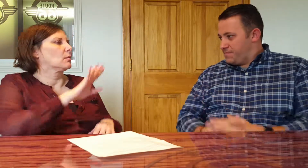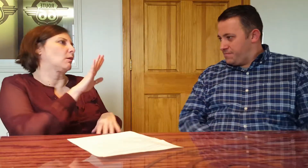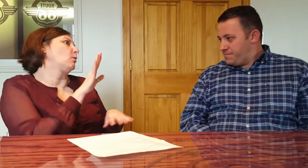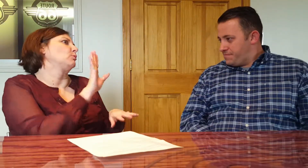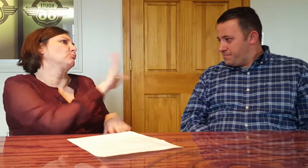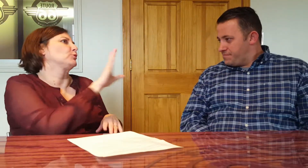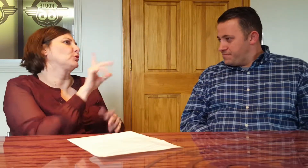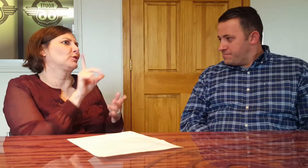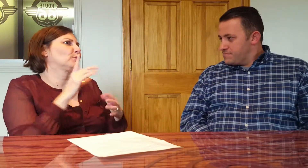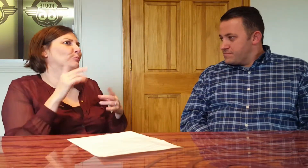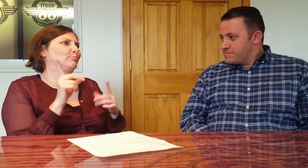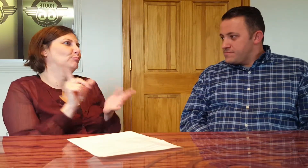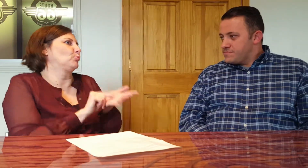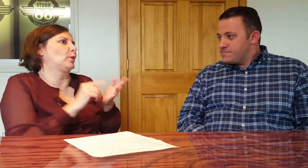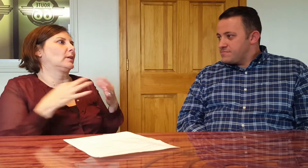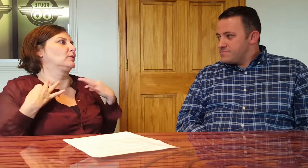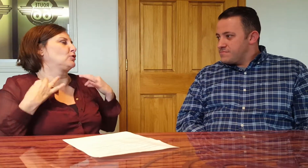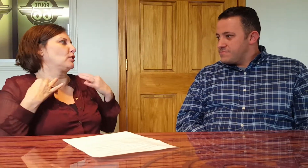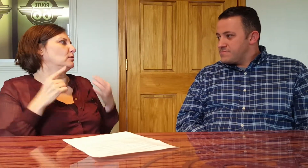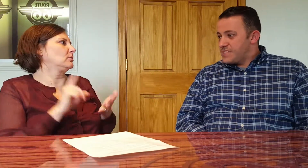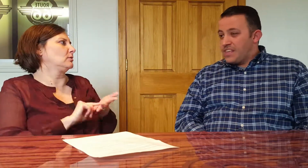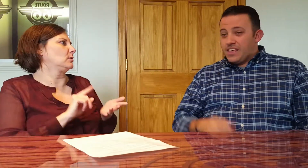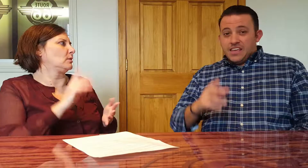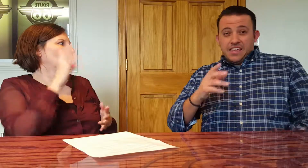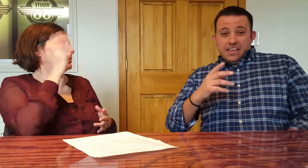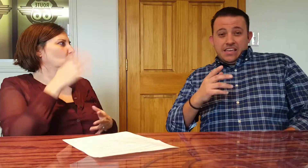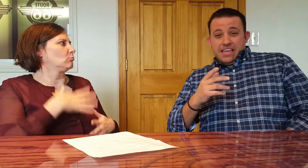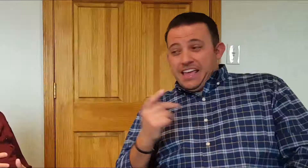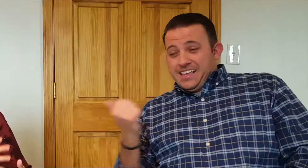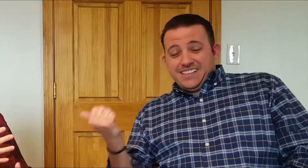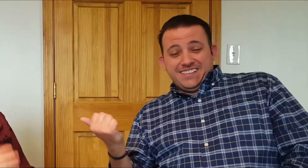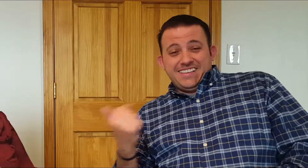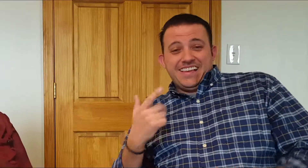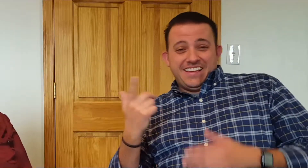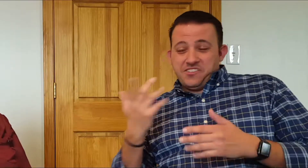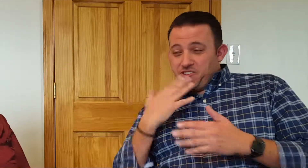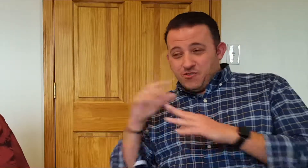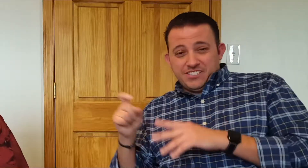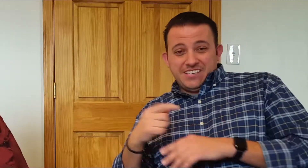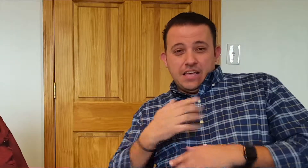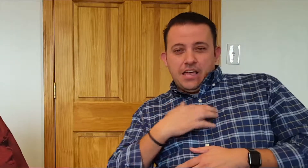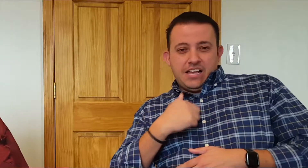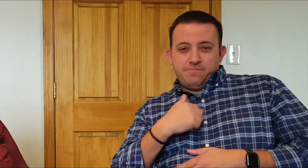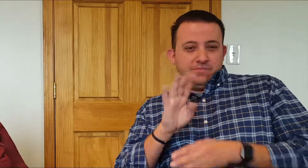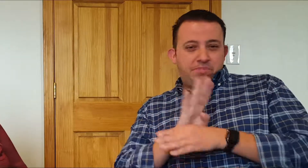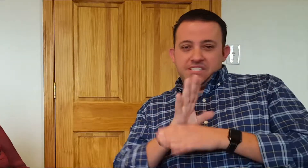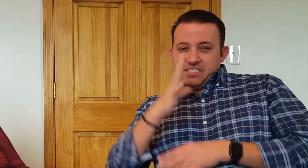Your products, the t-shirts, or anything else? Good question. I'm a business guy.